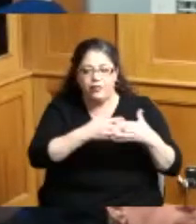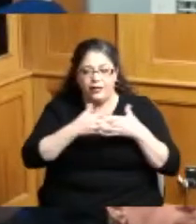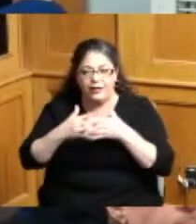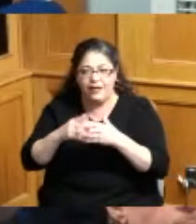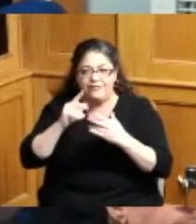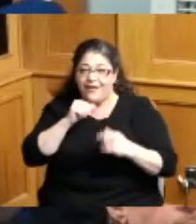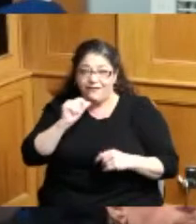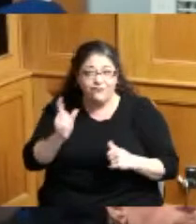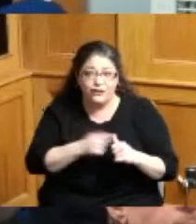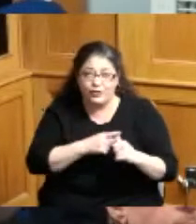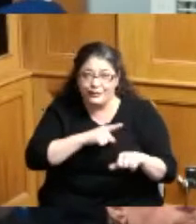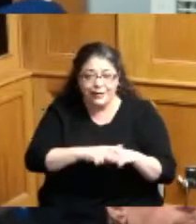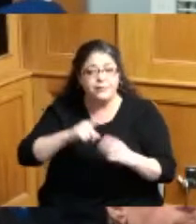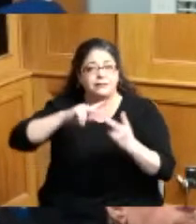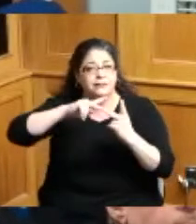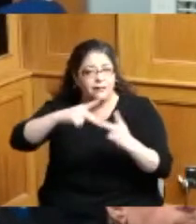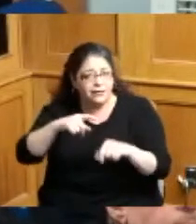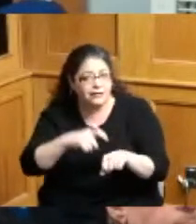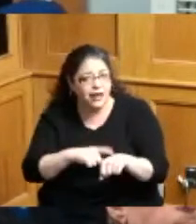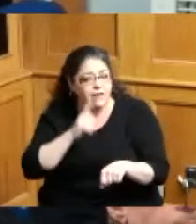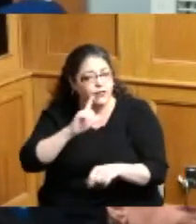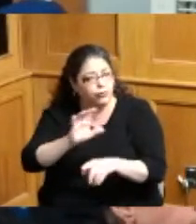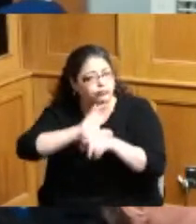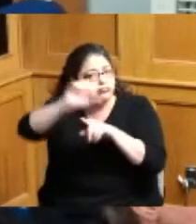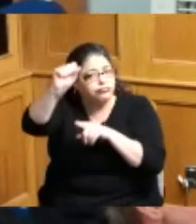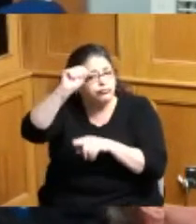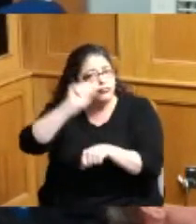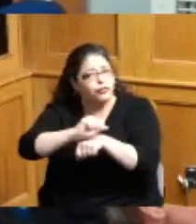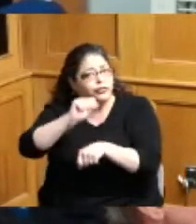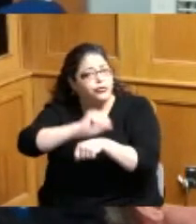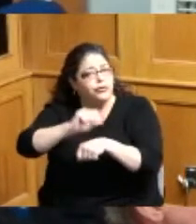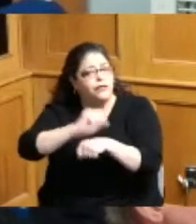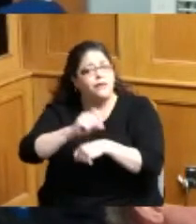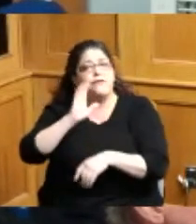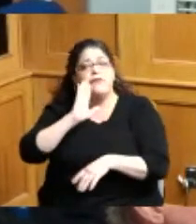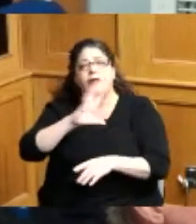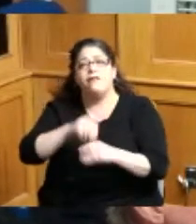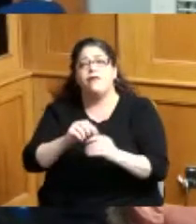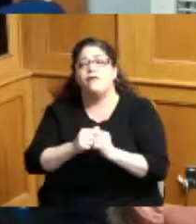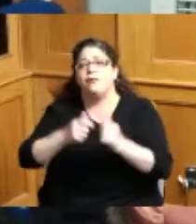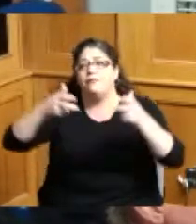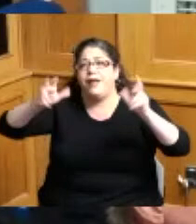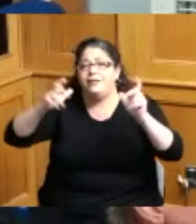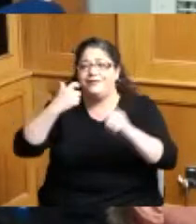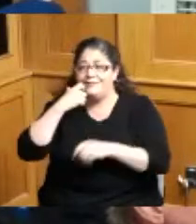time for her outstanding athletic achievements in basketball she just got back from Chicago